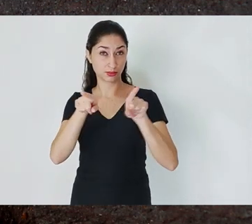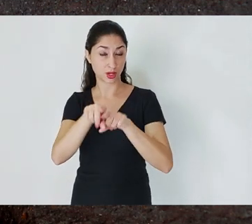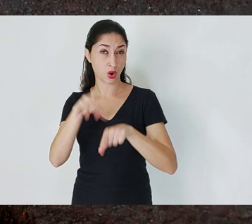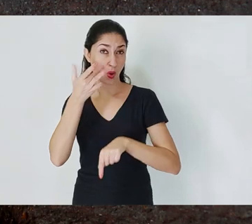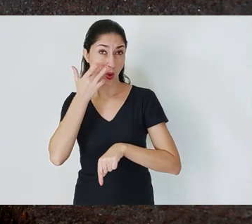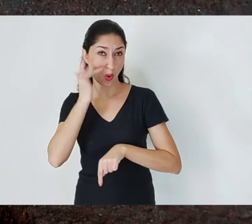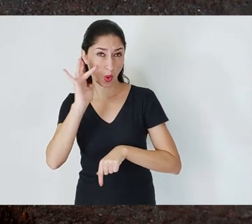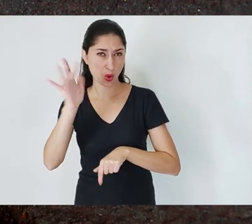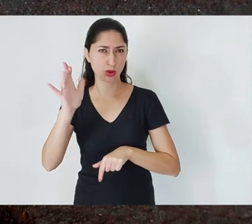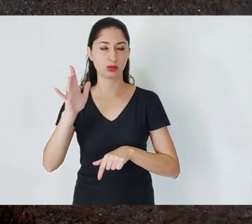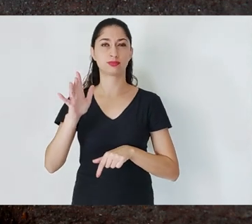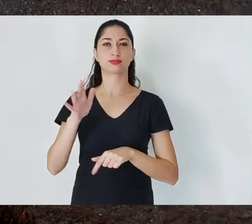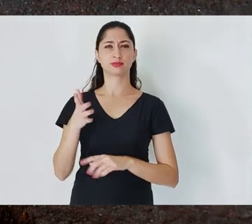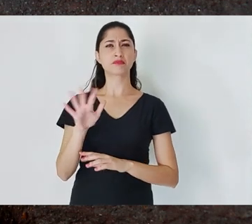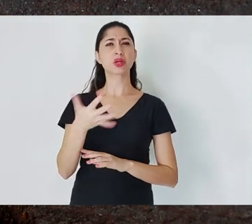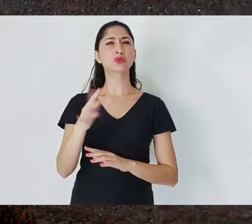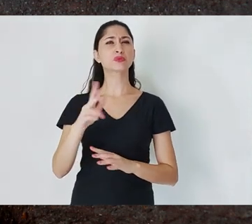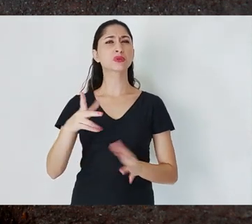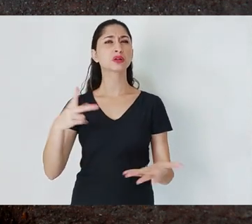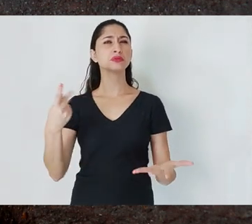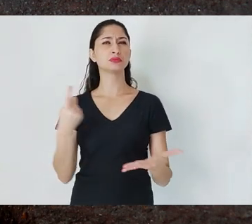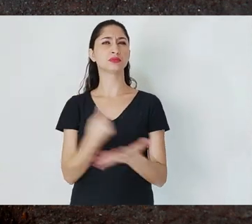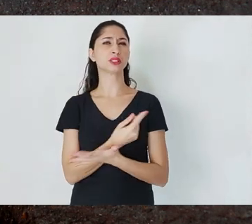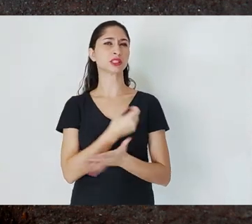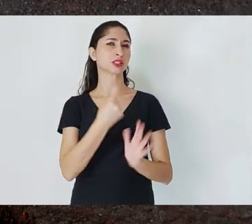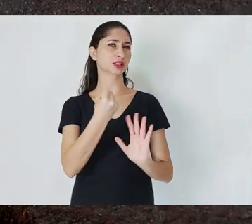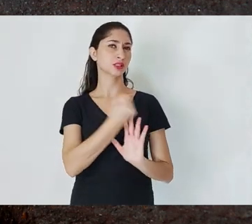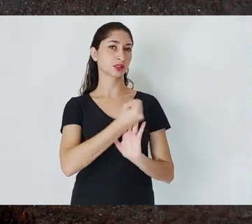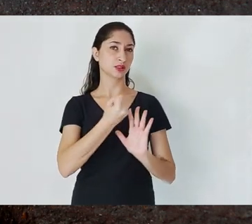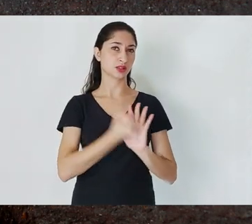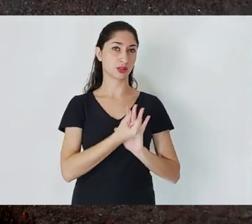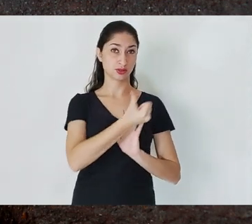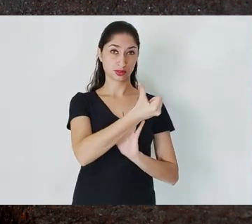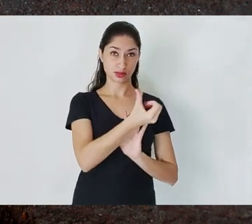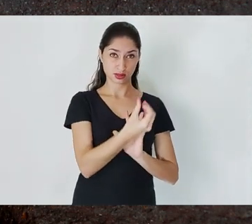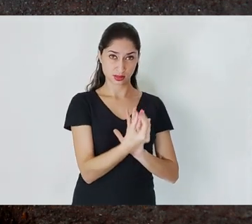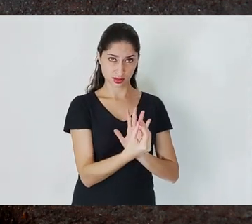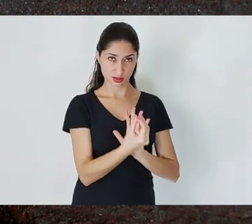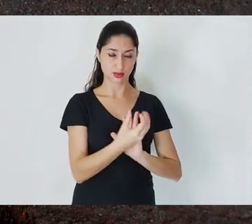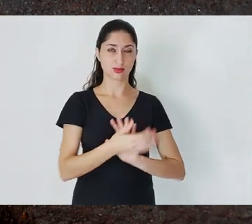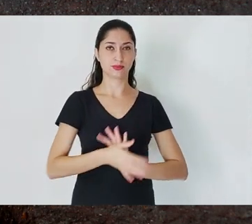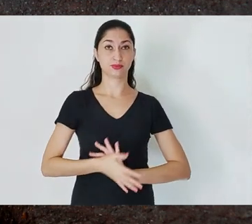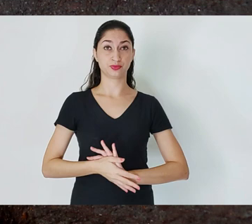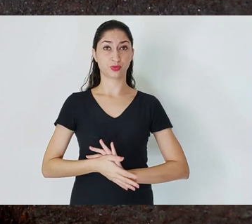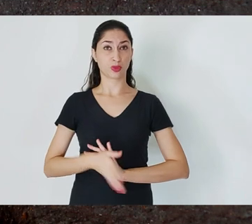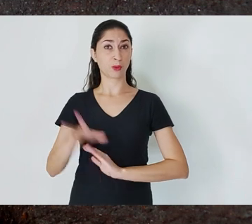The Portuguese travelled through the Jequitinhonha River searching for